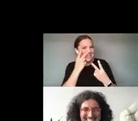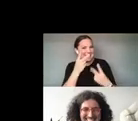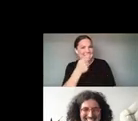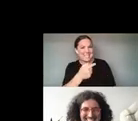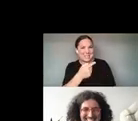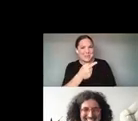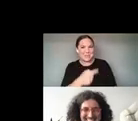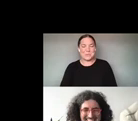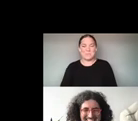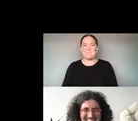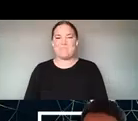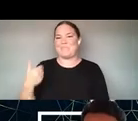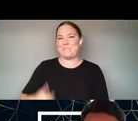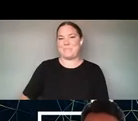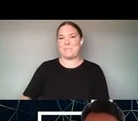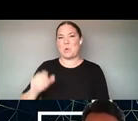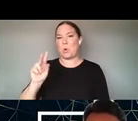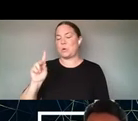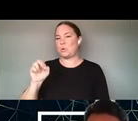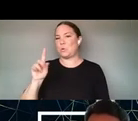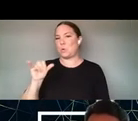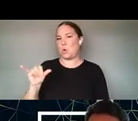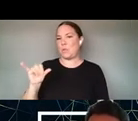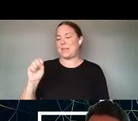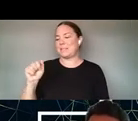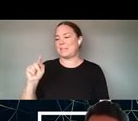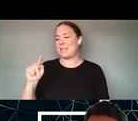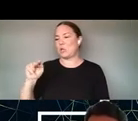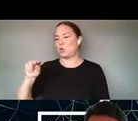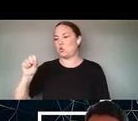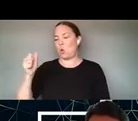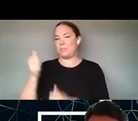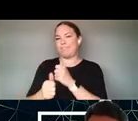I'M THE EXECUTIVE DIRECTOR FOR PROCESSING FOUNDATION AND THIS IS SUCH A GREAT TIME,